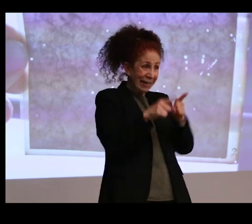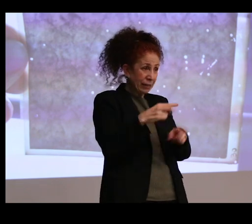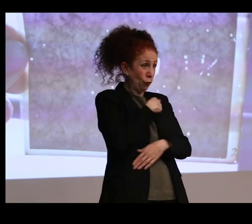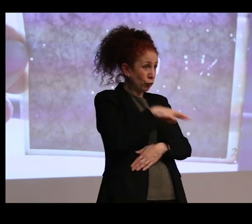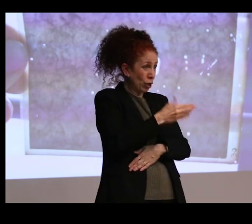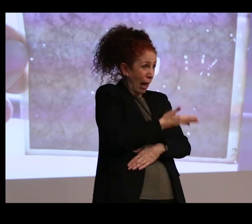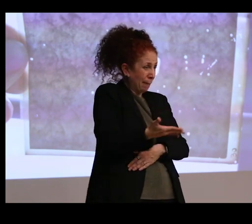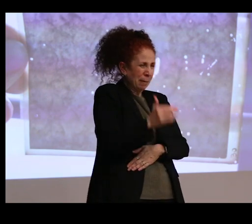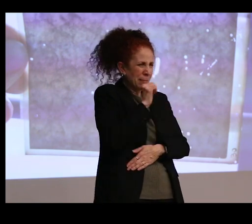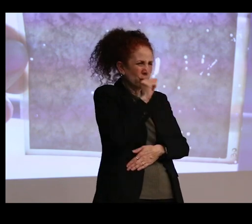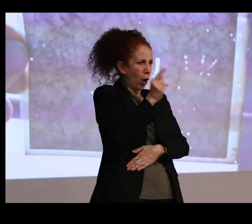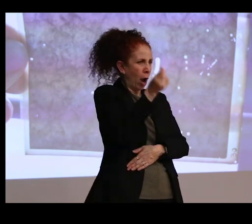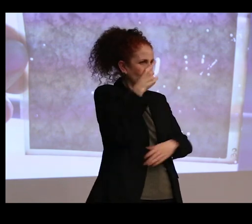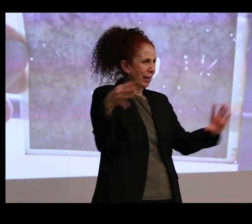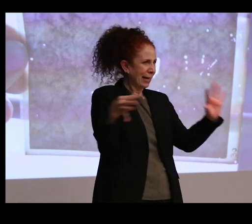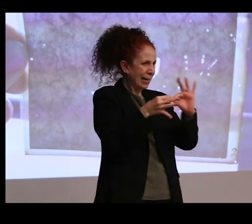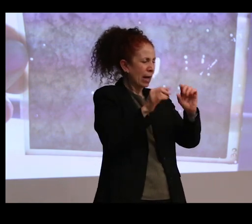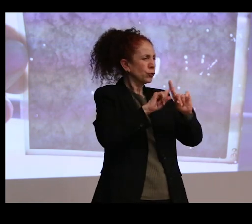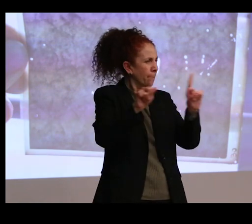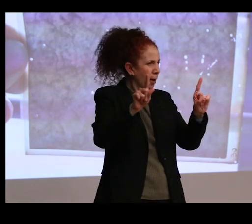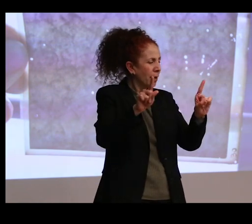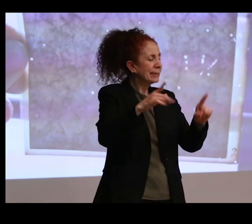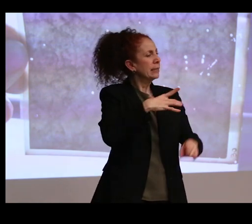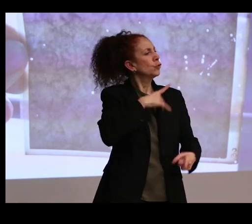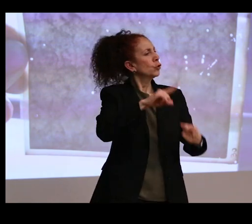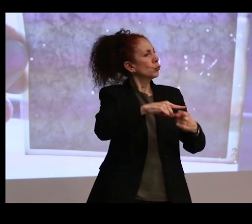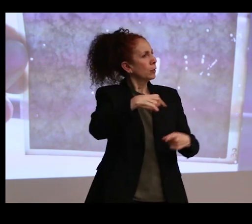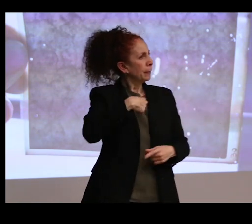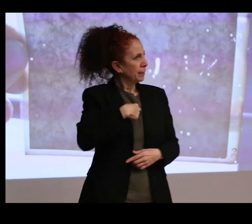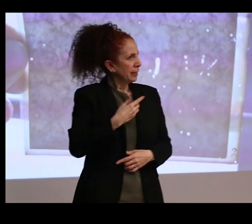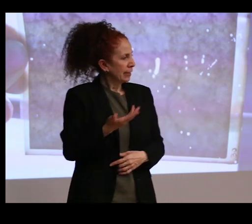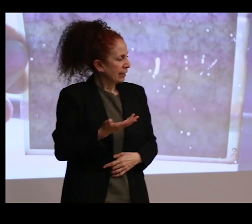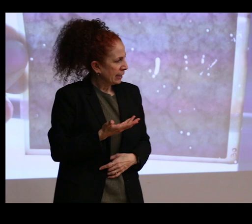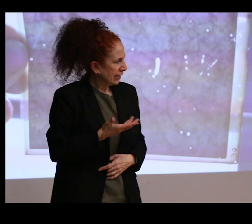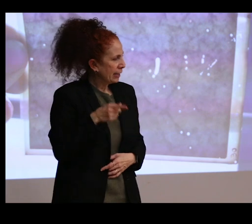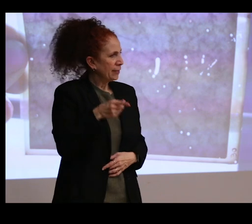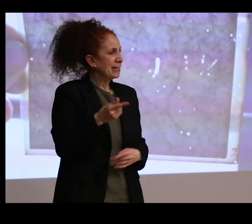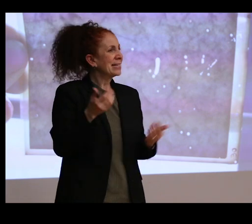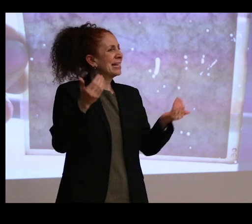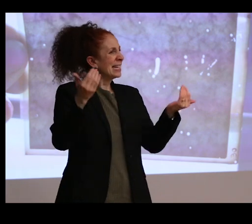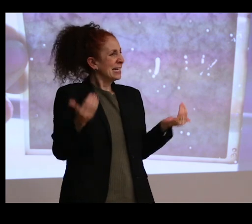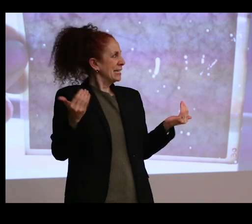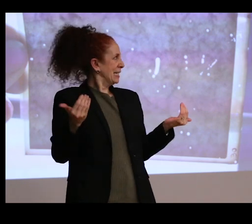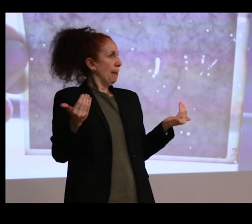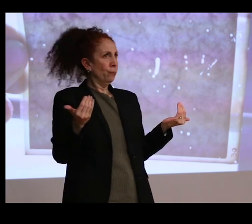But I think what's really interesting to me about this kind of contemporary moment in, I think,